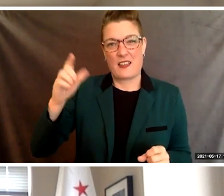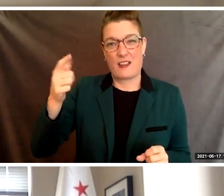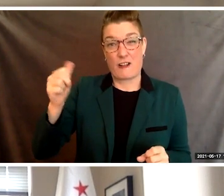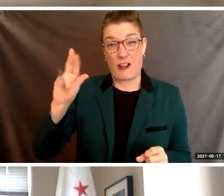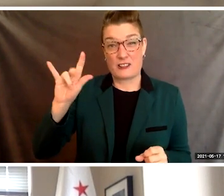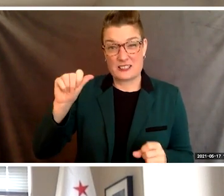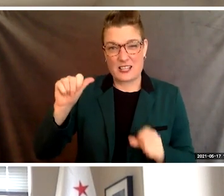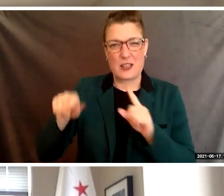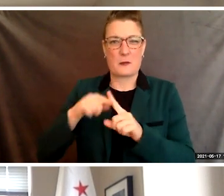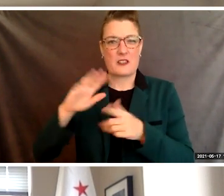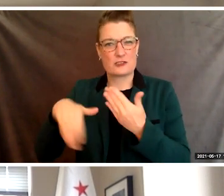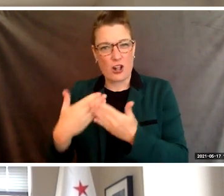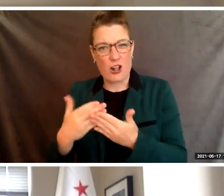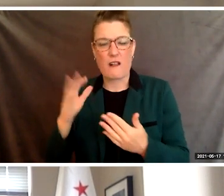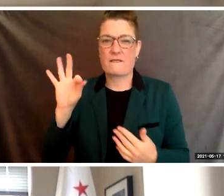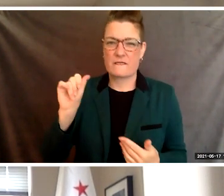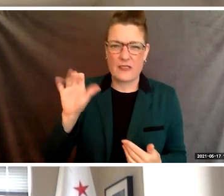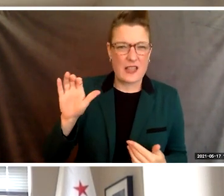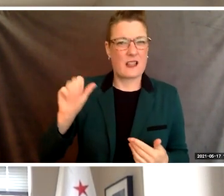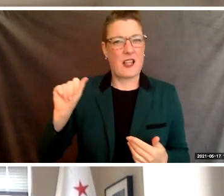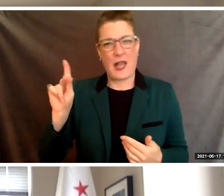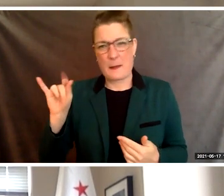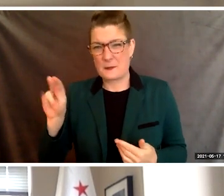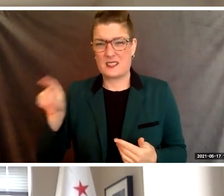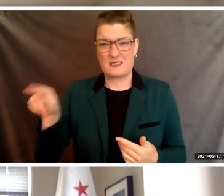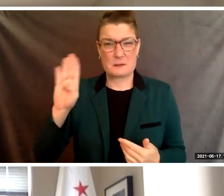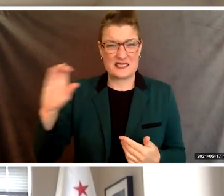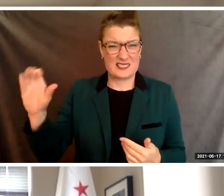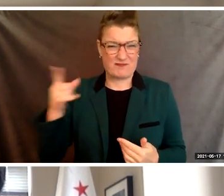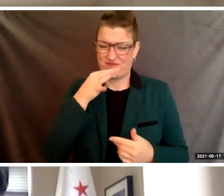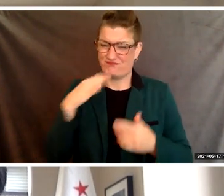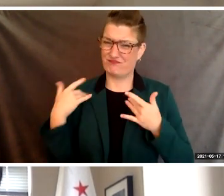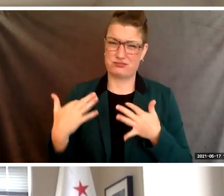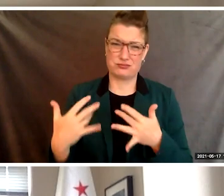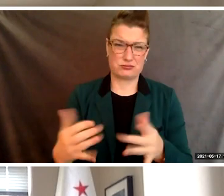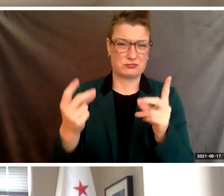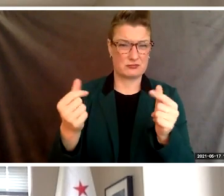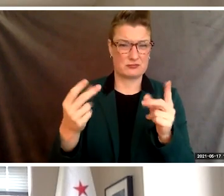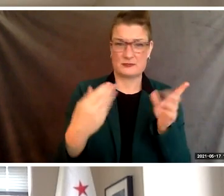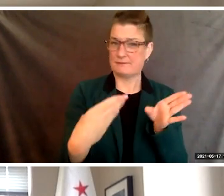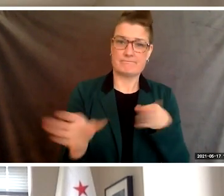at Berkeley City College for not only moving quickly in transitioning to distance learning